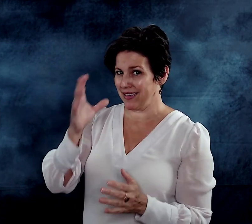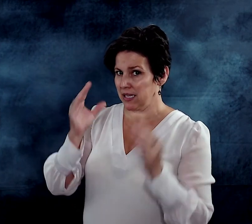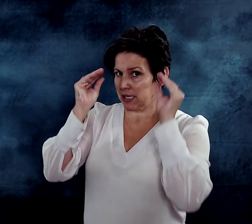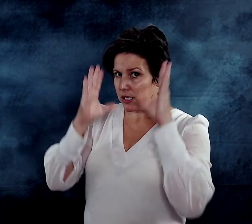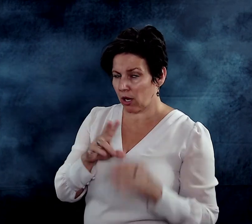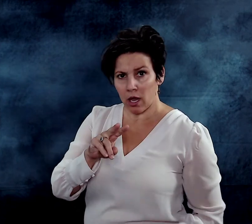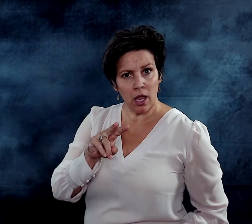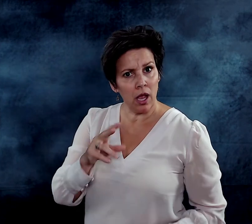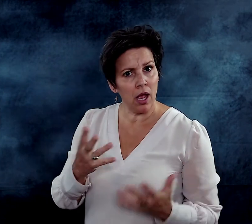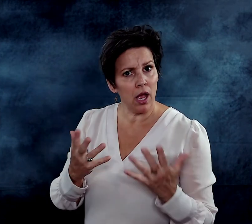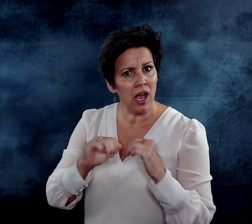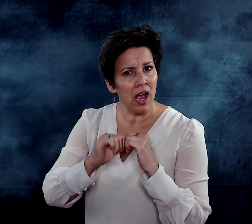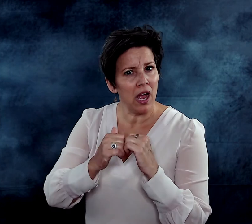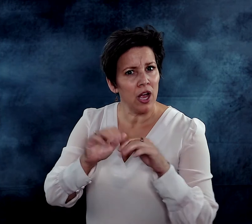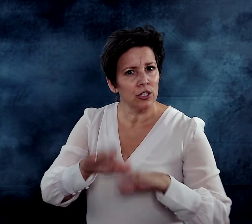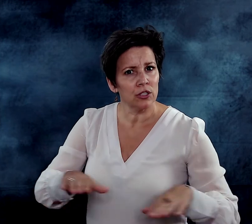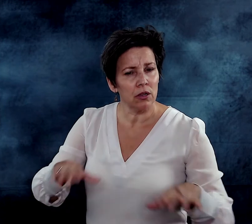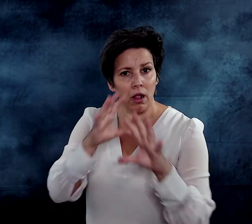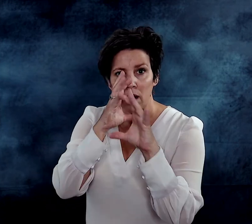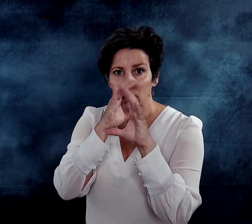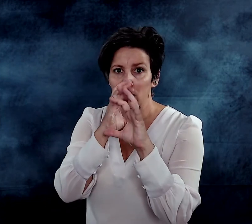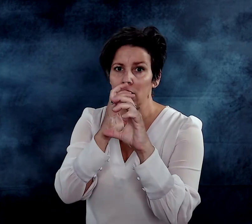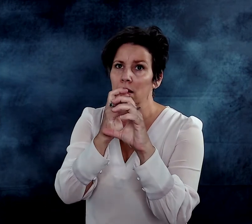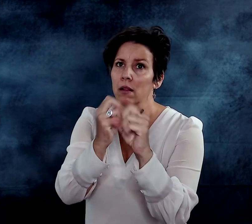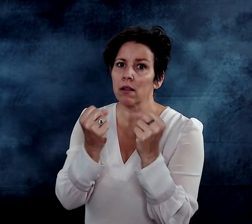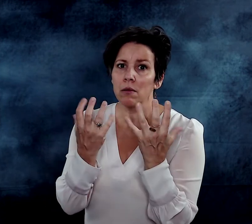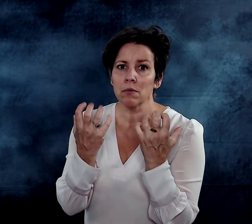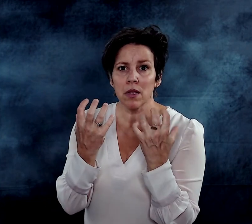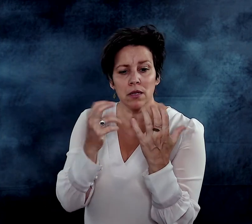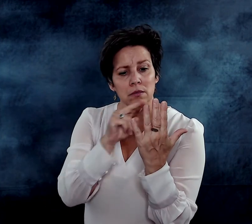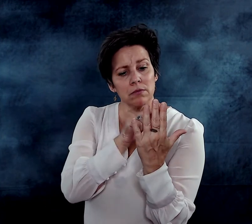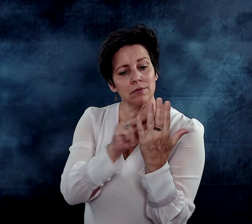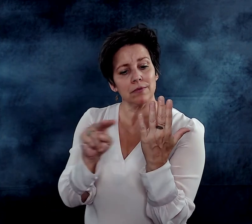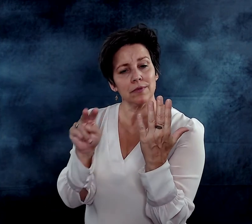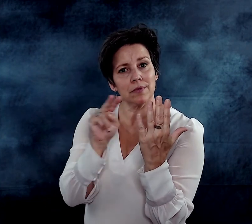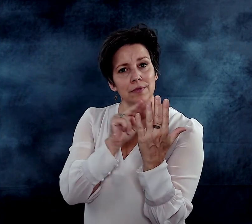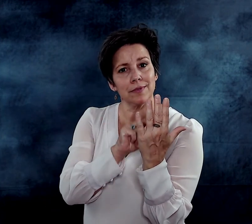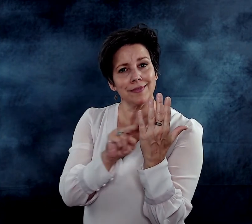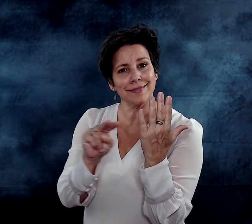Teachers wanted wanted to know how were the children engaged to read?